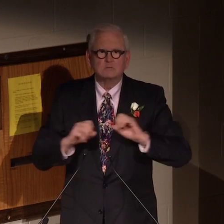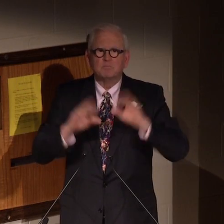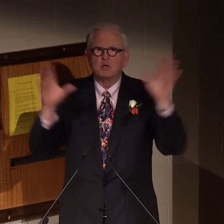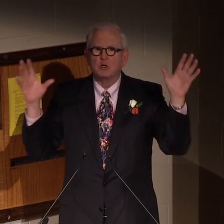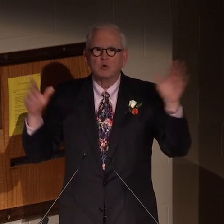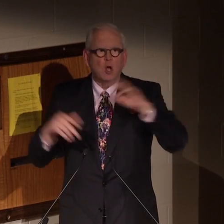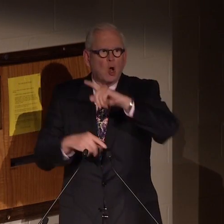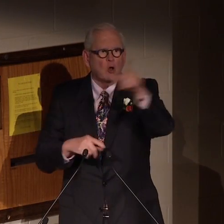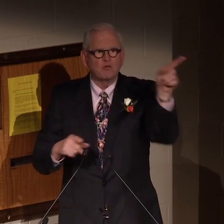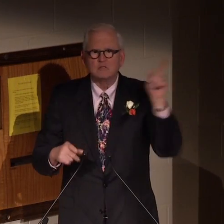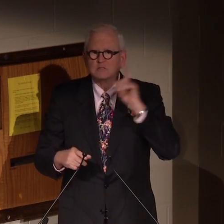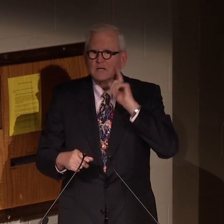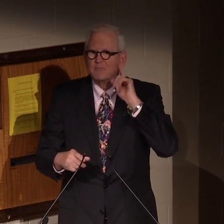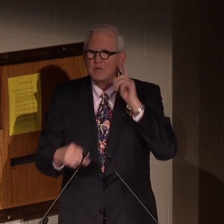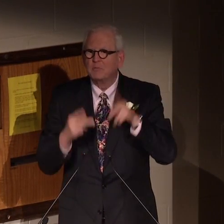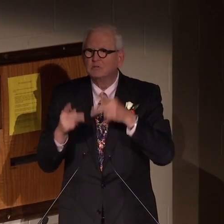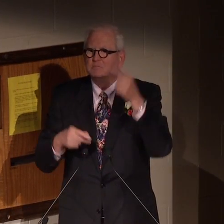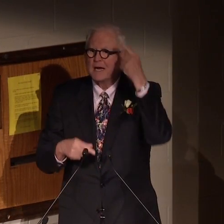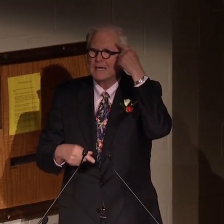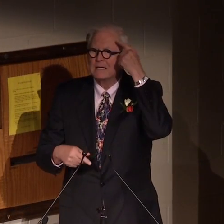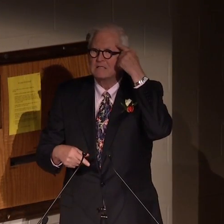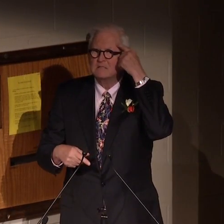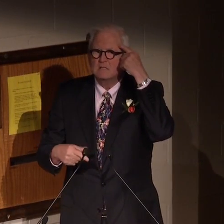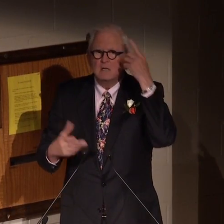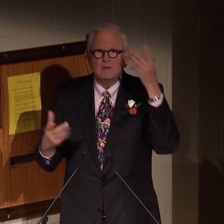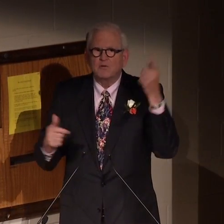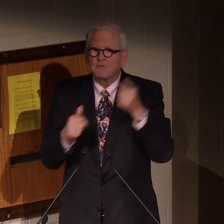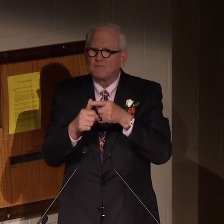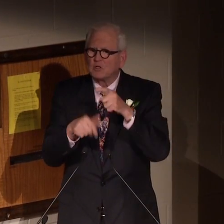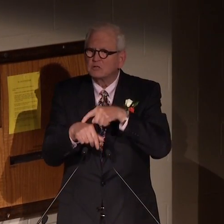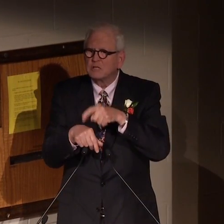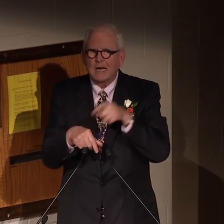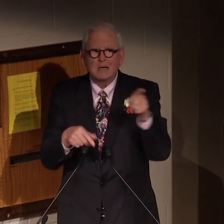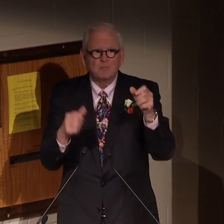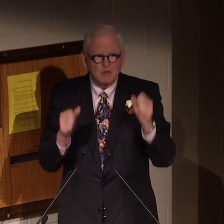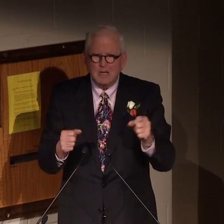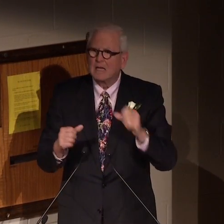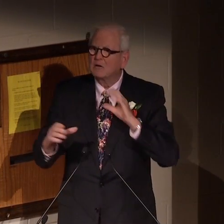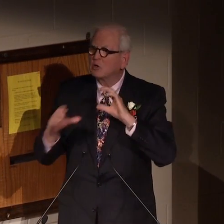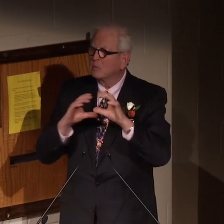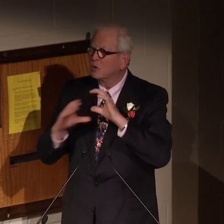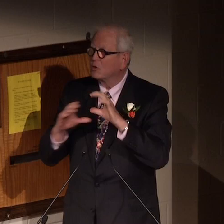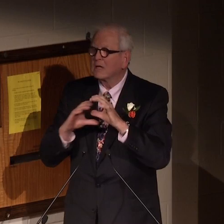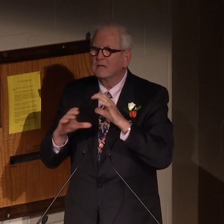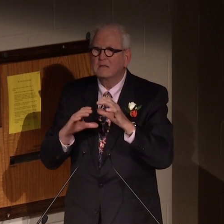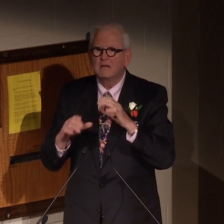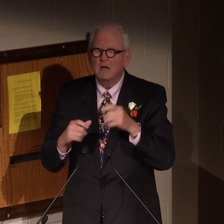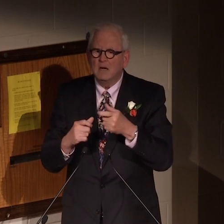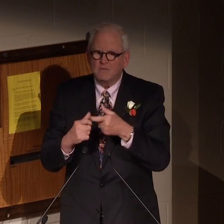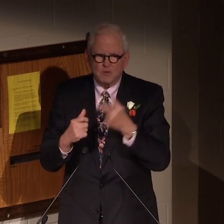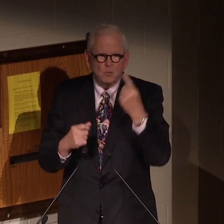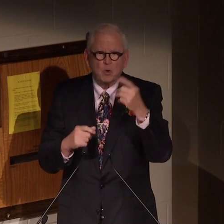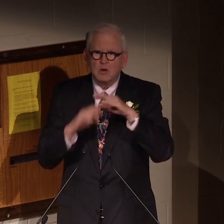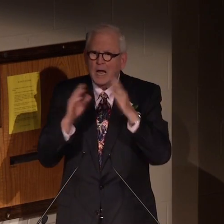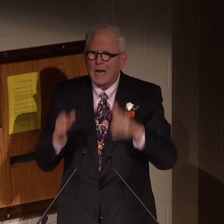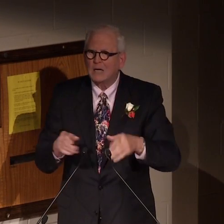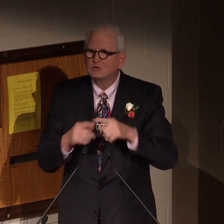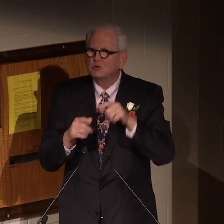And I mean, it blew all of these deaf people's minds. The first time they saw the possibility of communicating